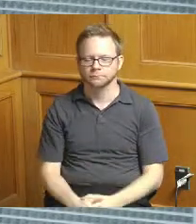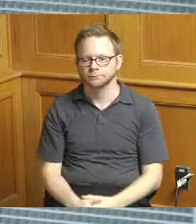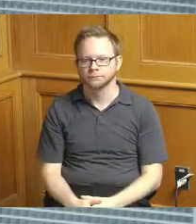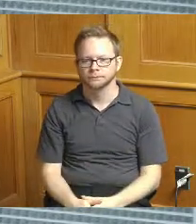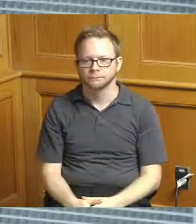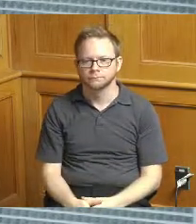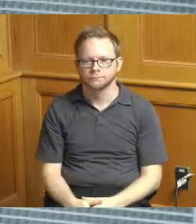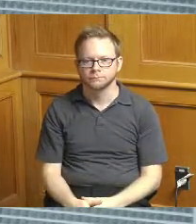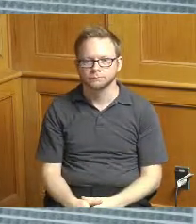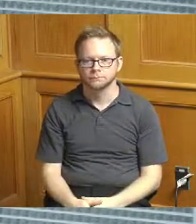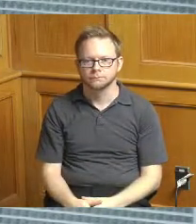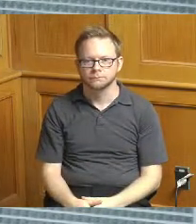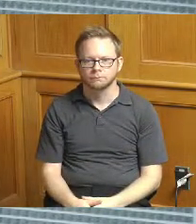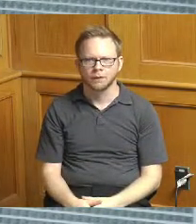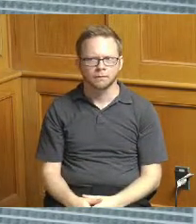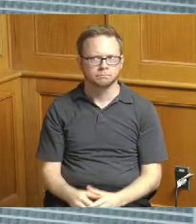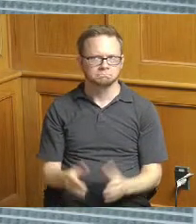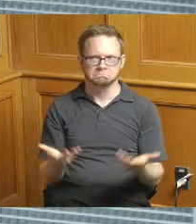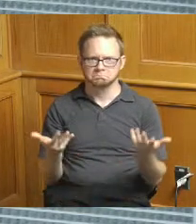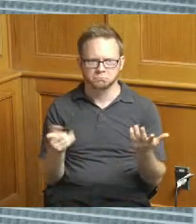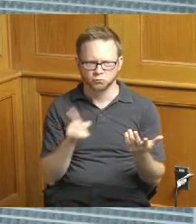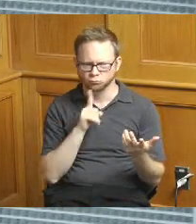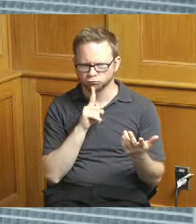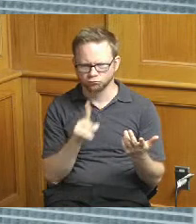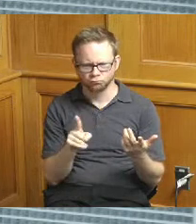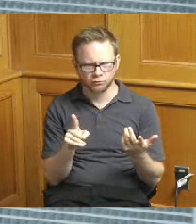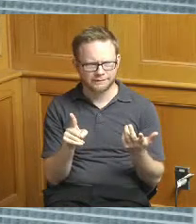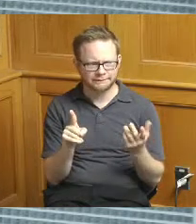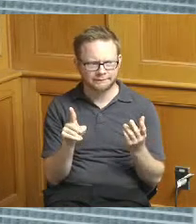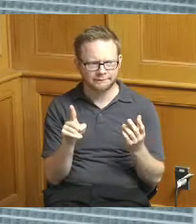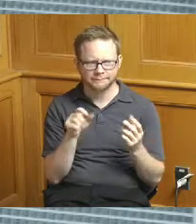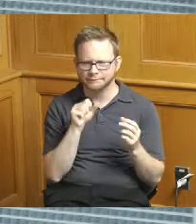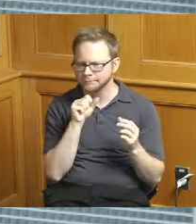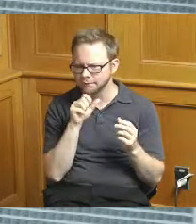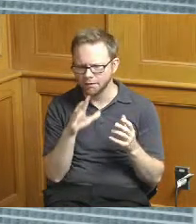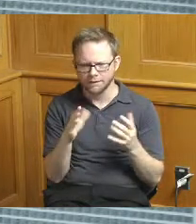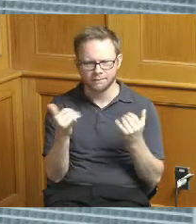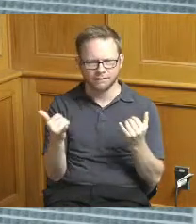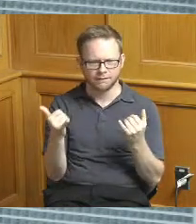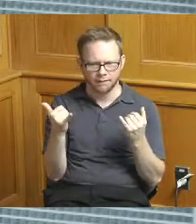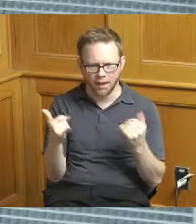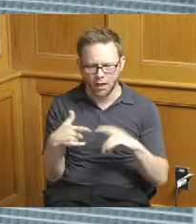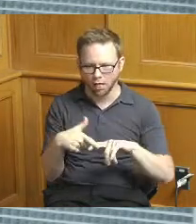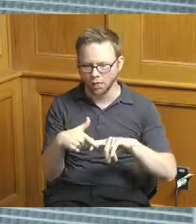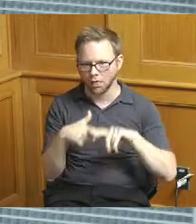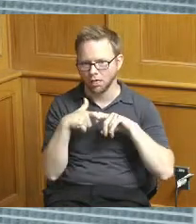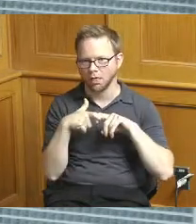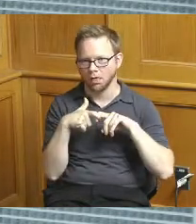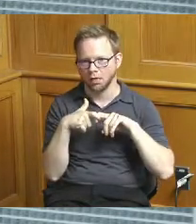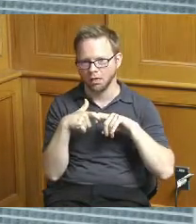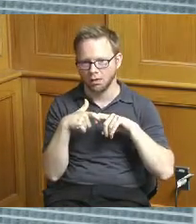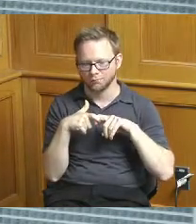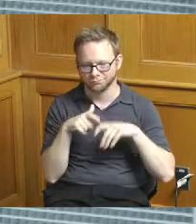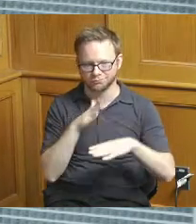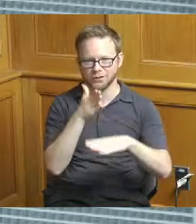there really isn't anything that is currently holding up any of those projects at present so